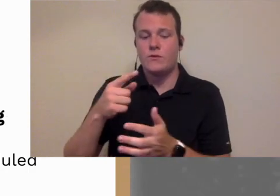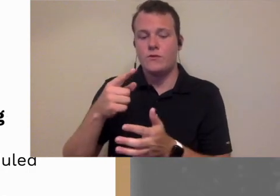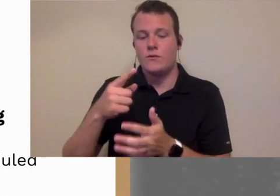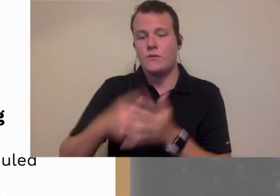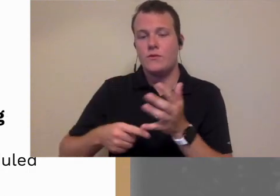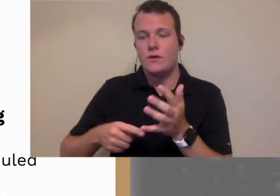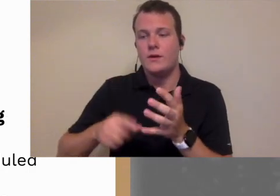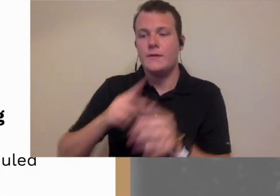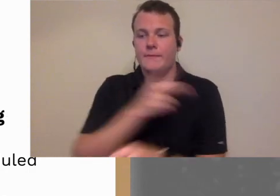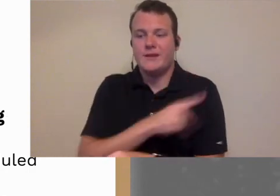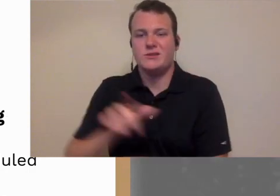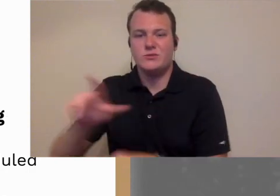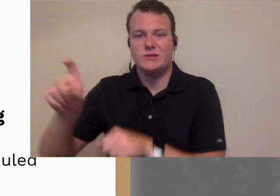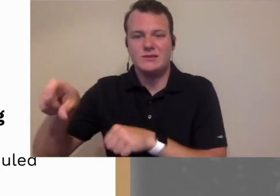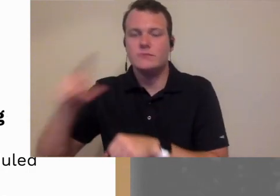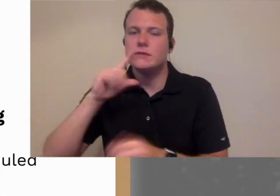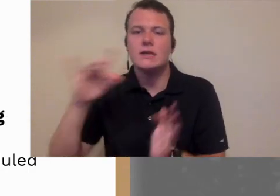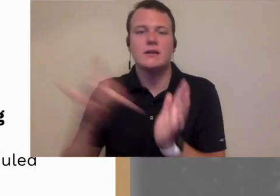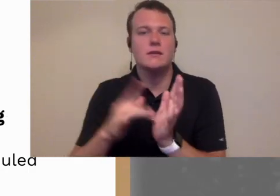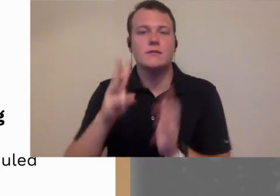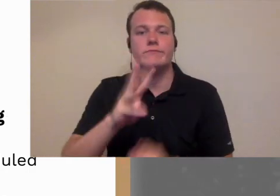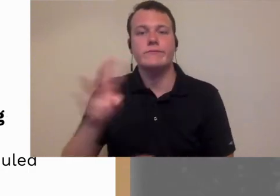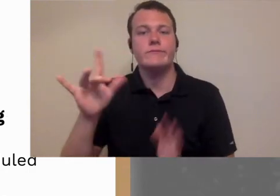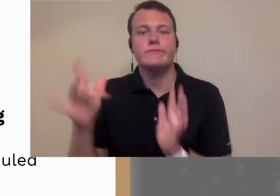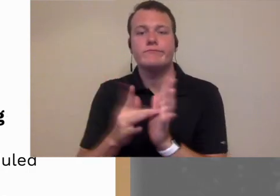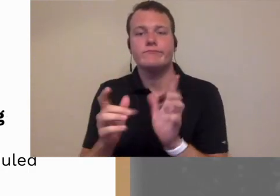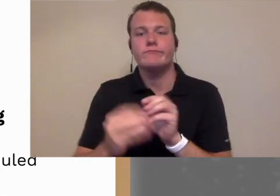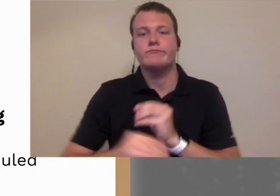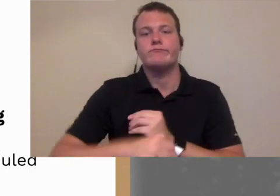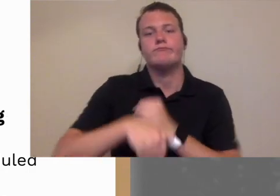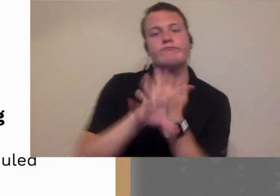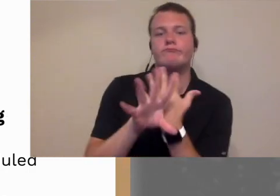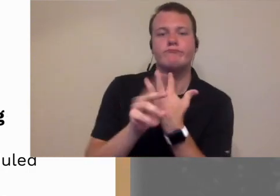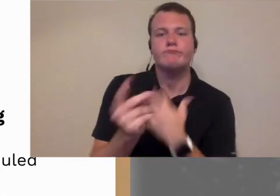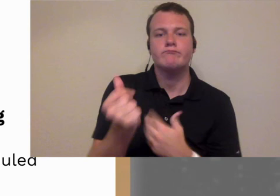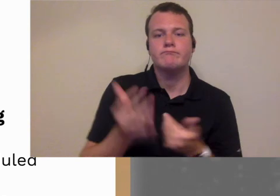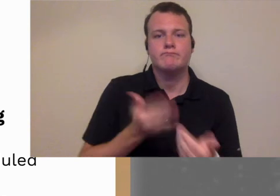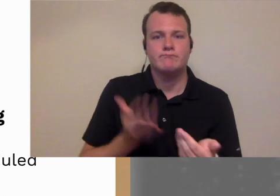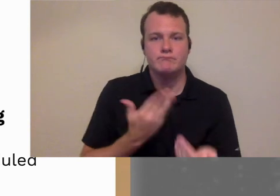right so the patient can click a link and be right into the webinar or into